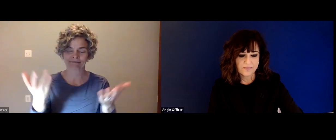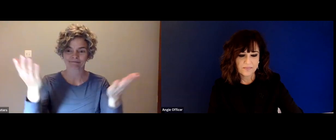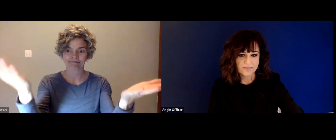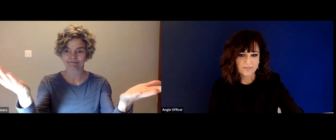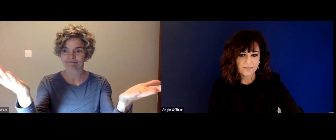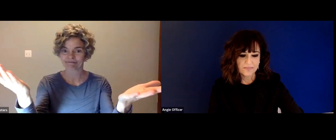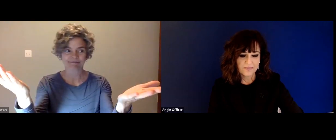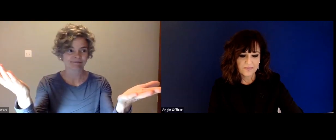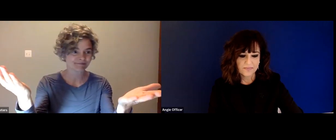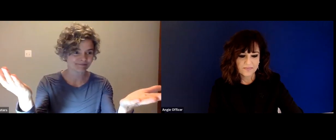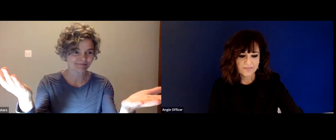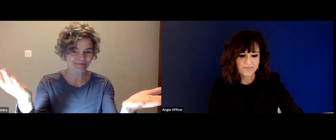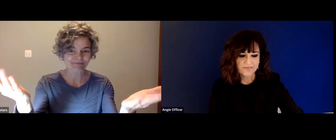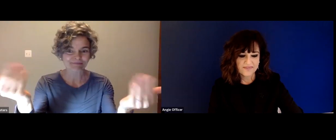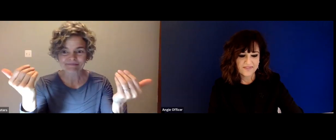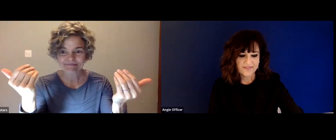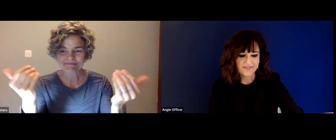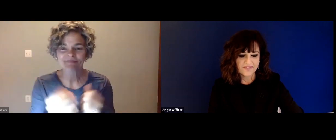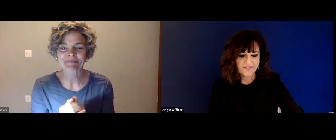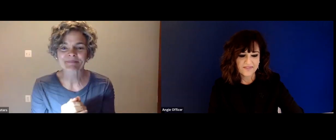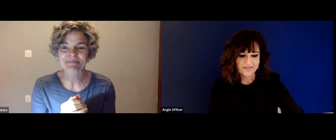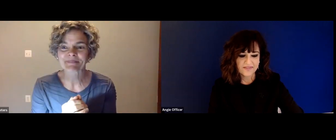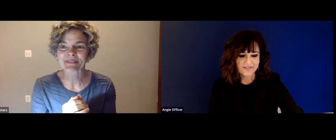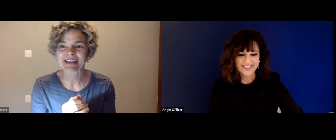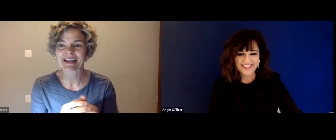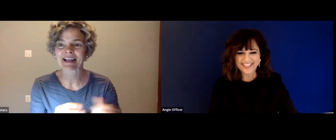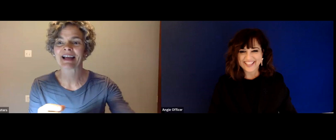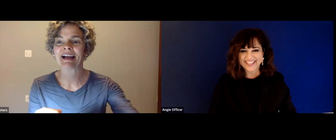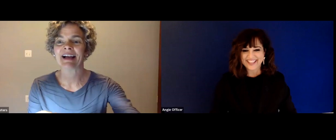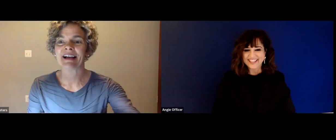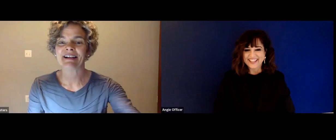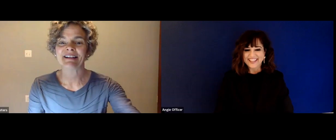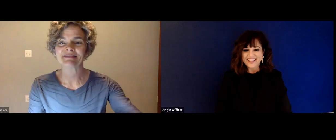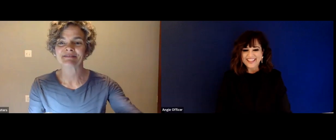watch and learn from this conversation. Thank you all and